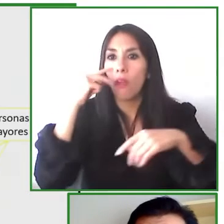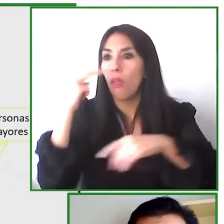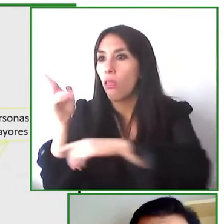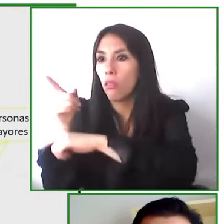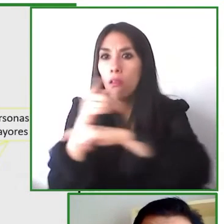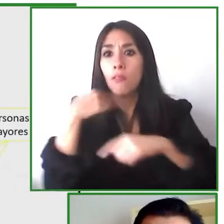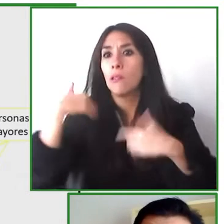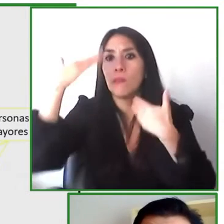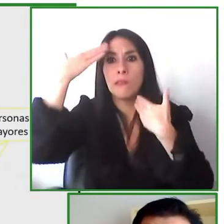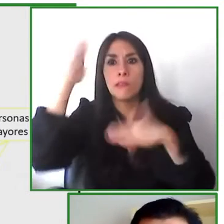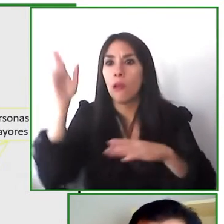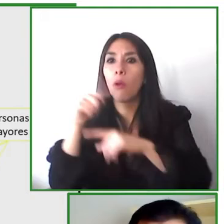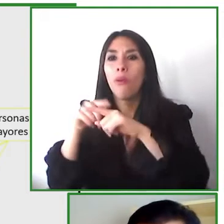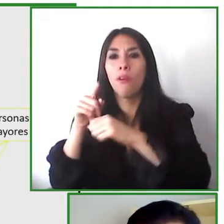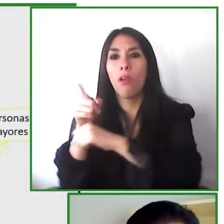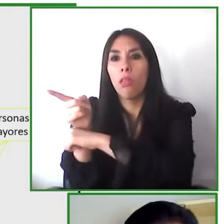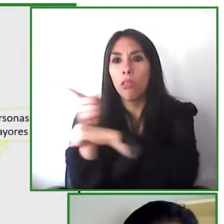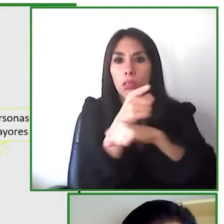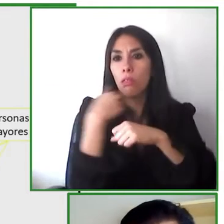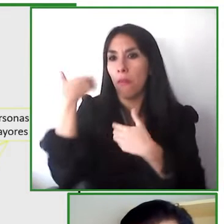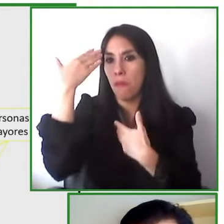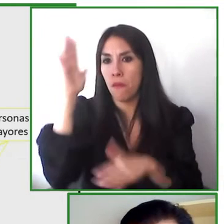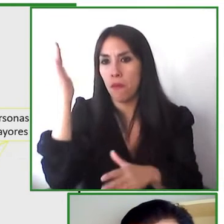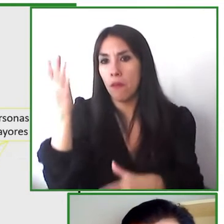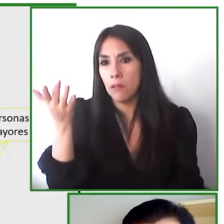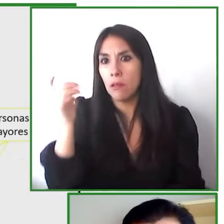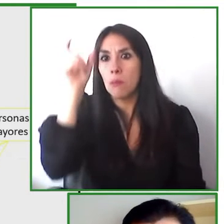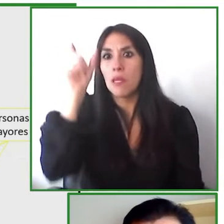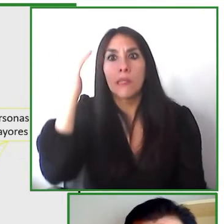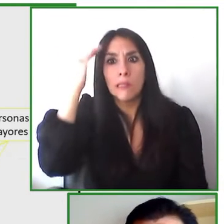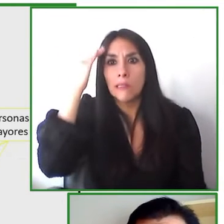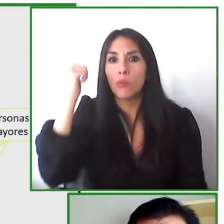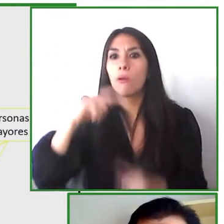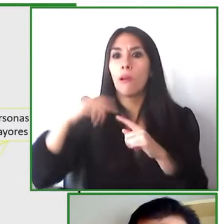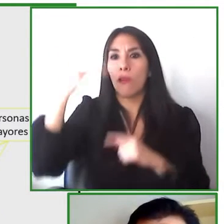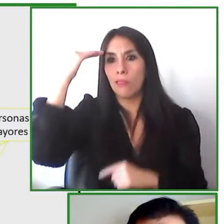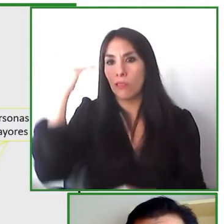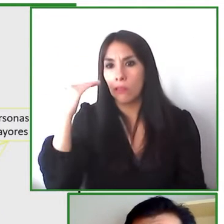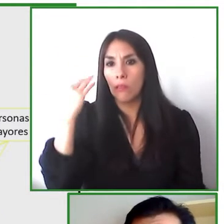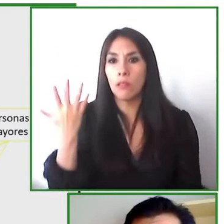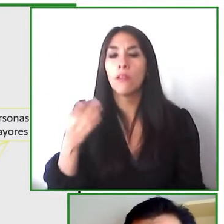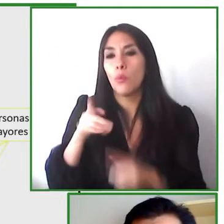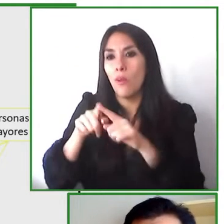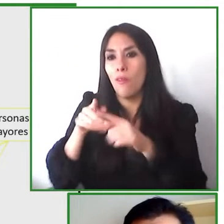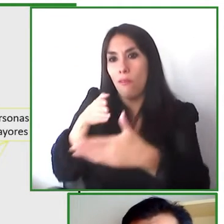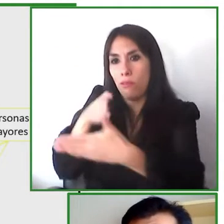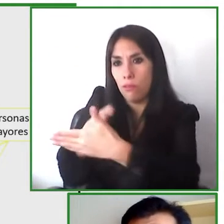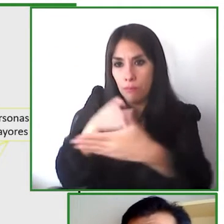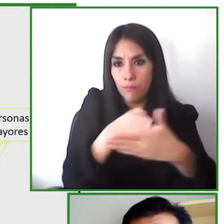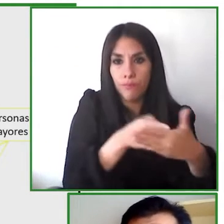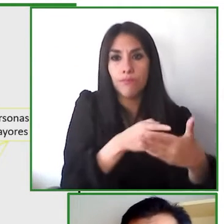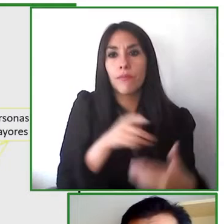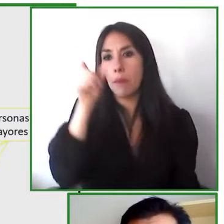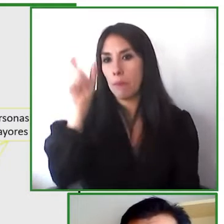communication or if we people have people who have uh mental impairments or memory impairments they also might need those